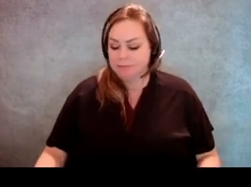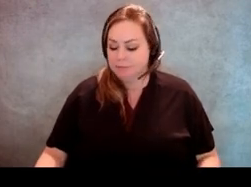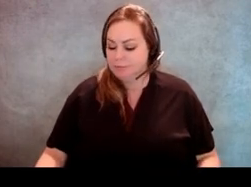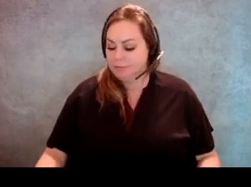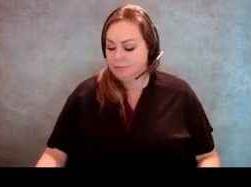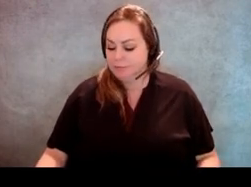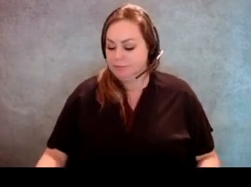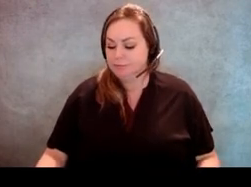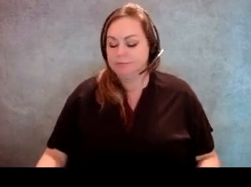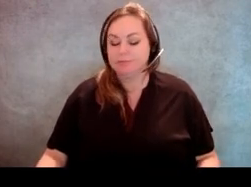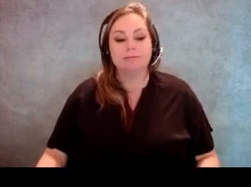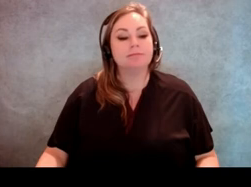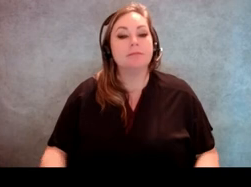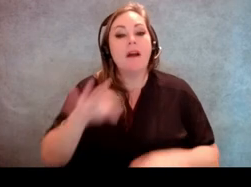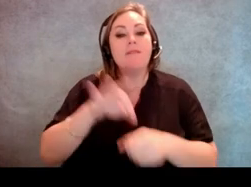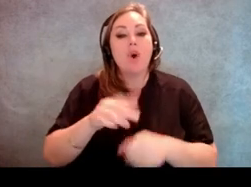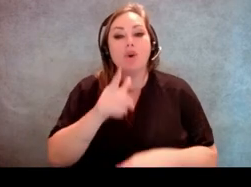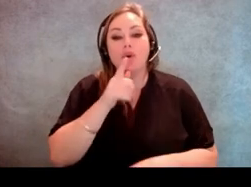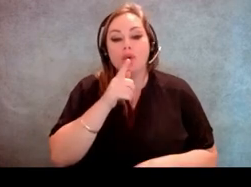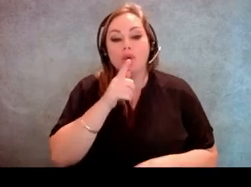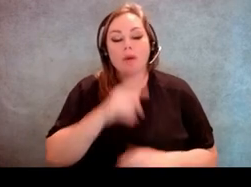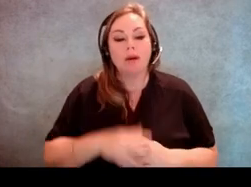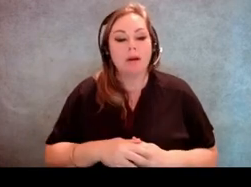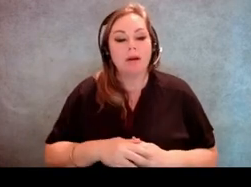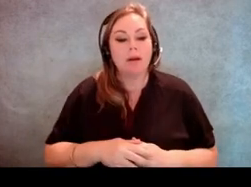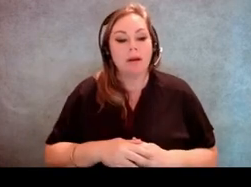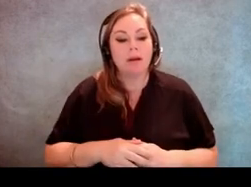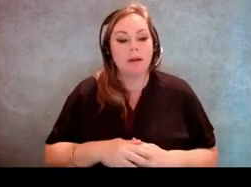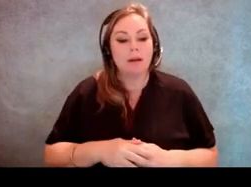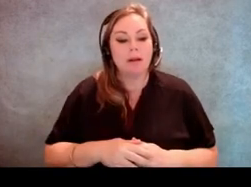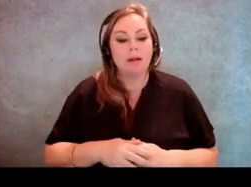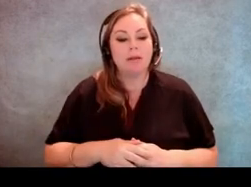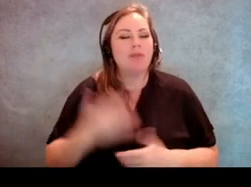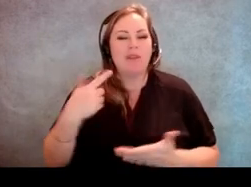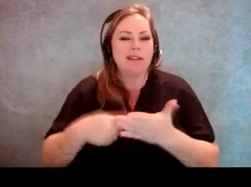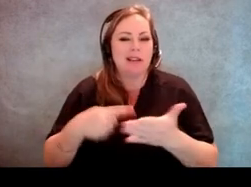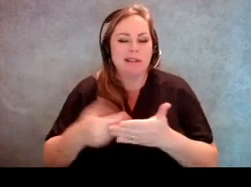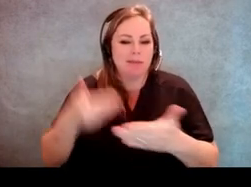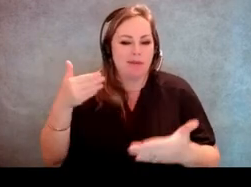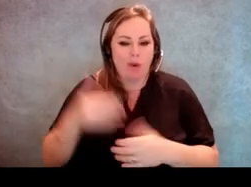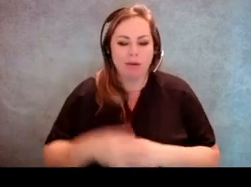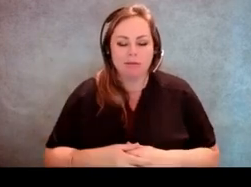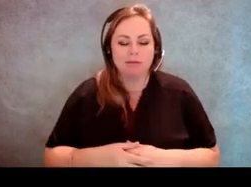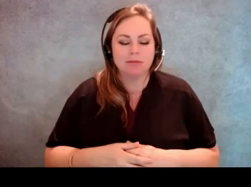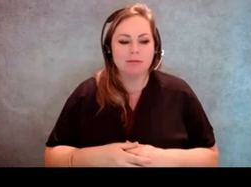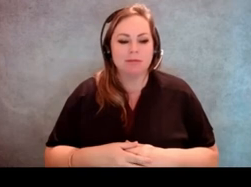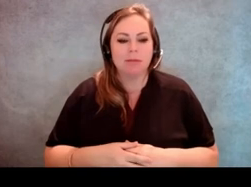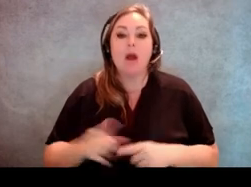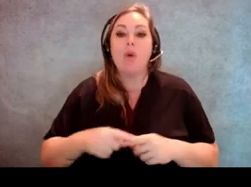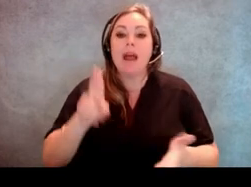So in-person voting, voters who obviously we've kind of discussed a lot of this already. When signing the oath assistants